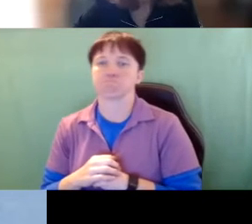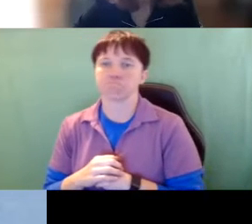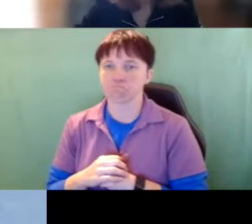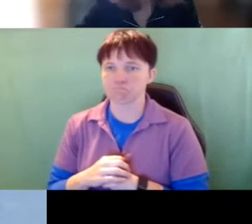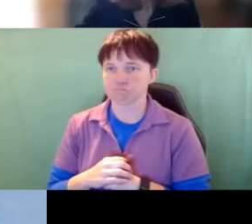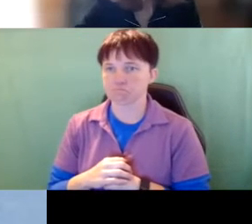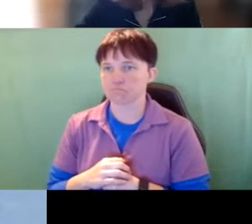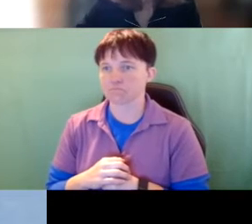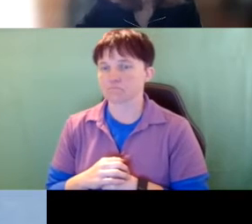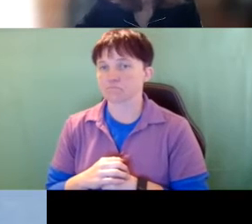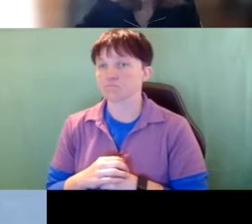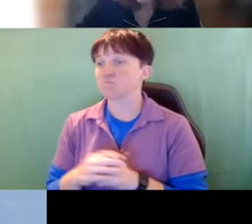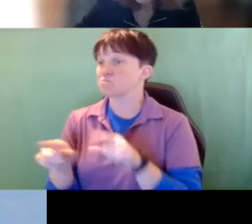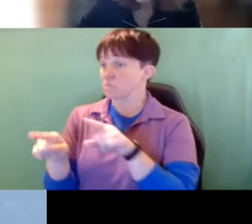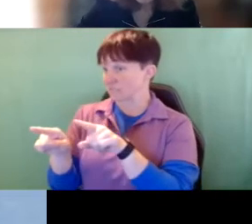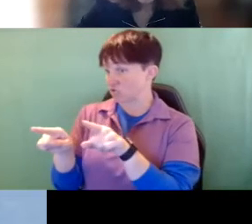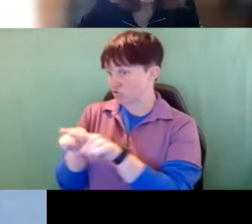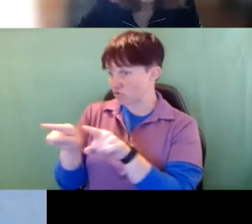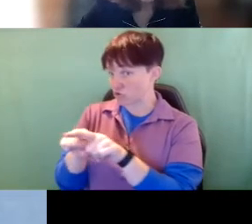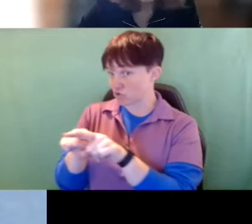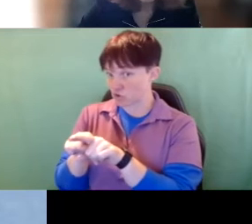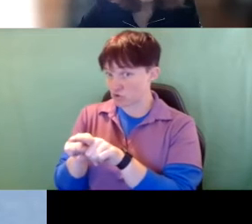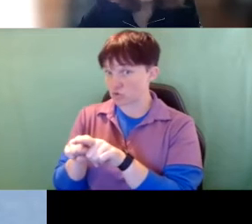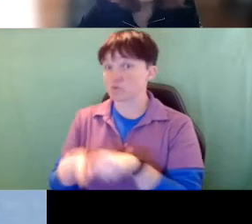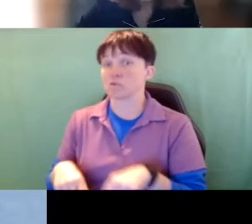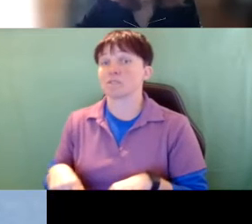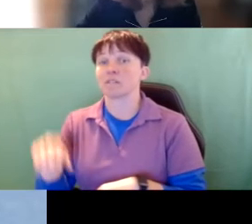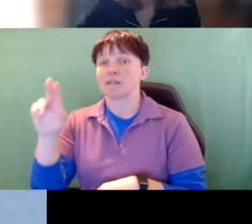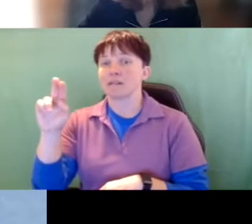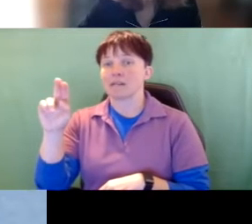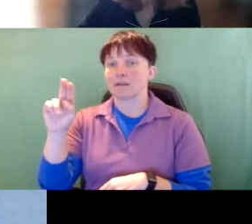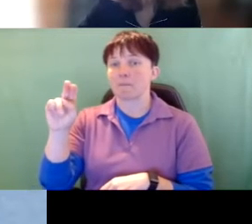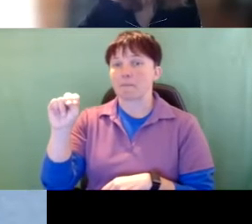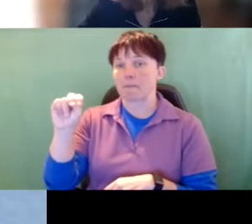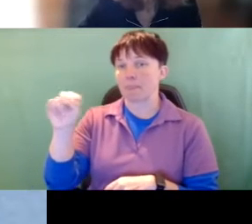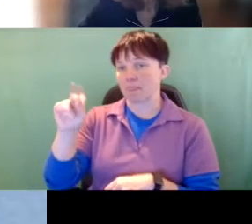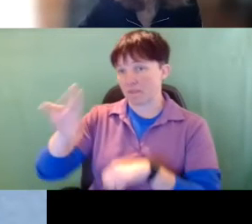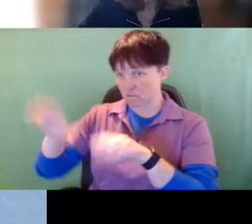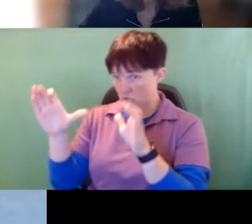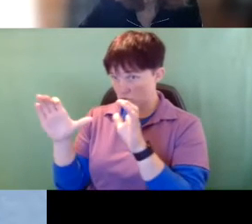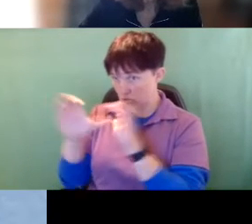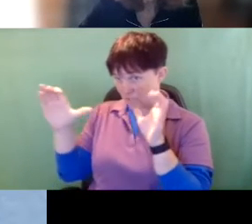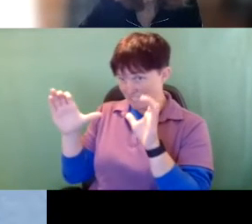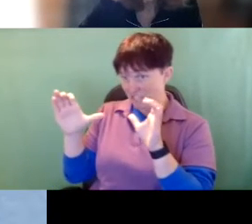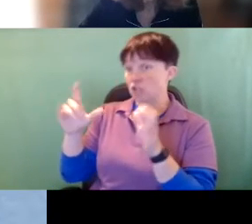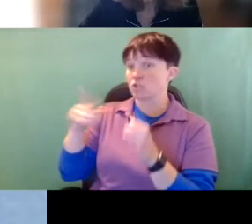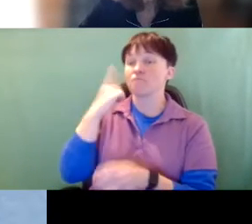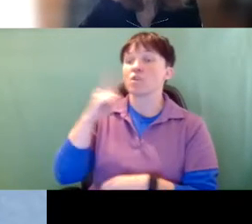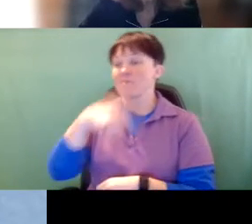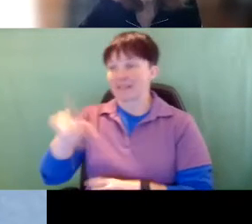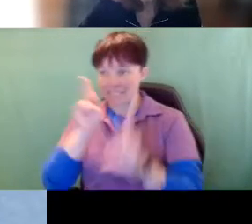There’s also NRCPara which provides credentialing to these people or NIAA the National Intervener